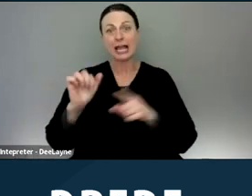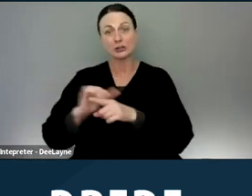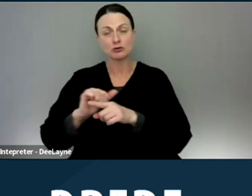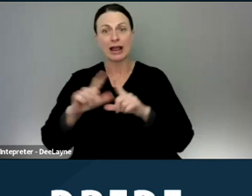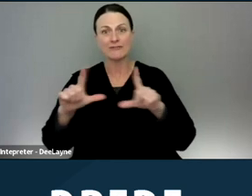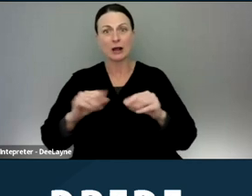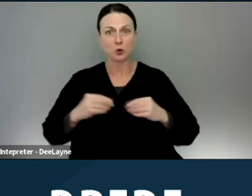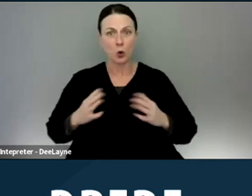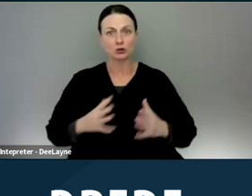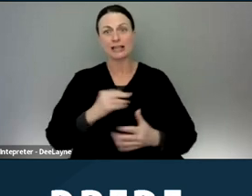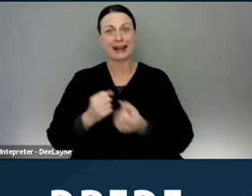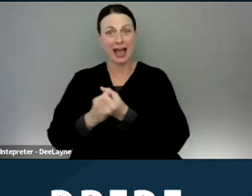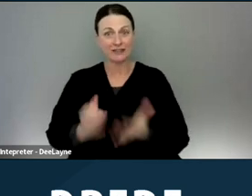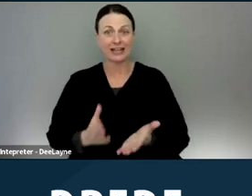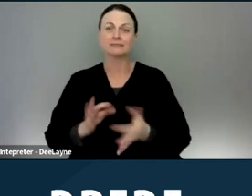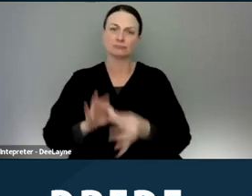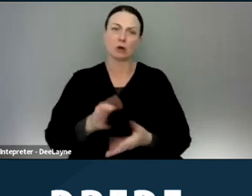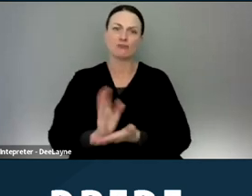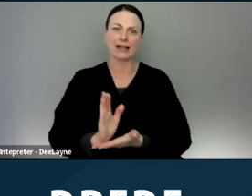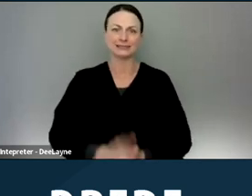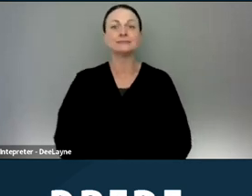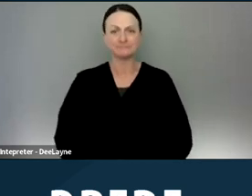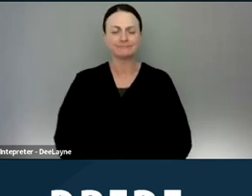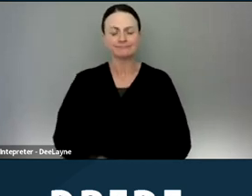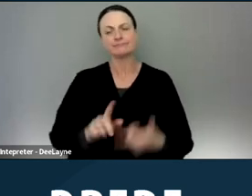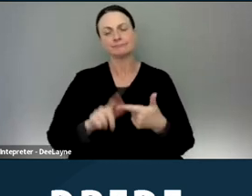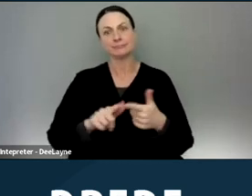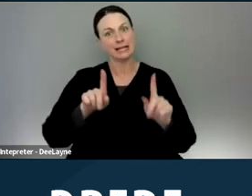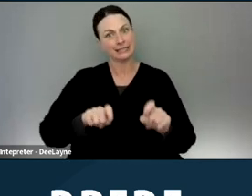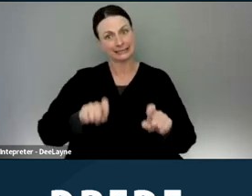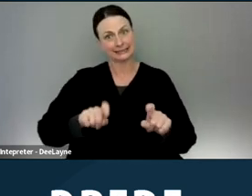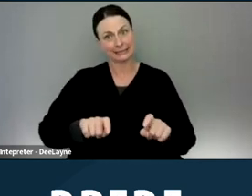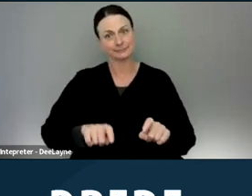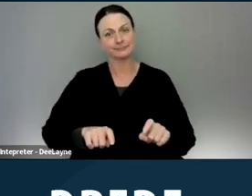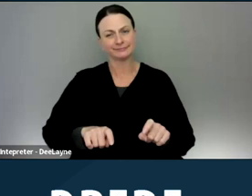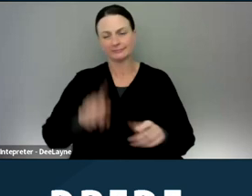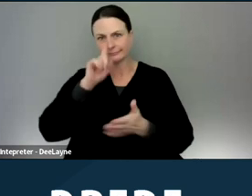and advocates about their rights. To do testing or investigations.